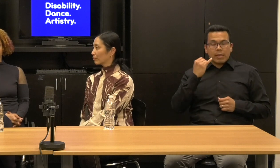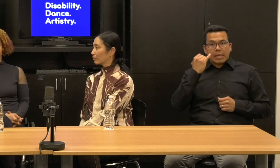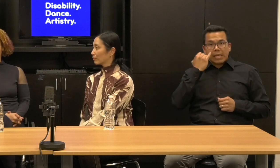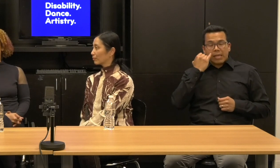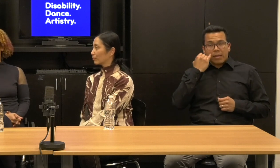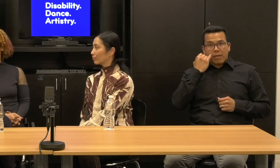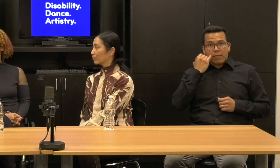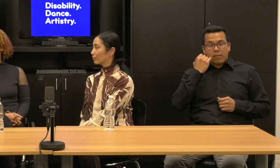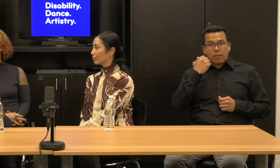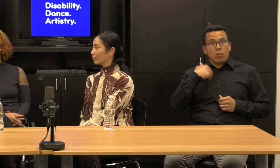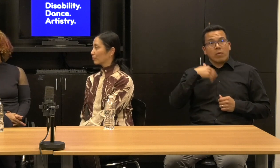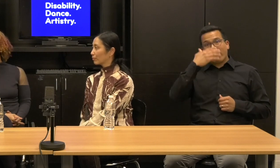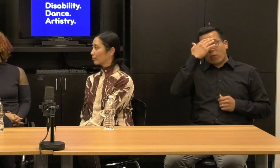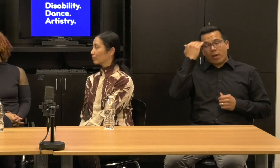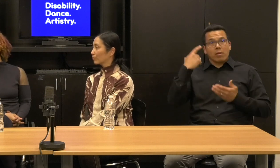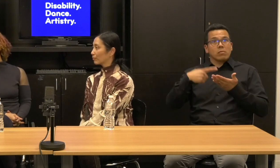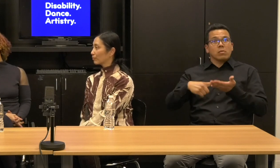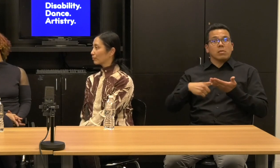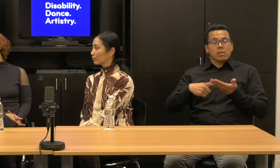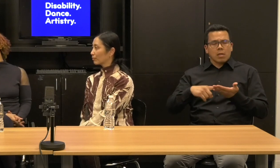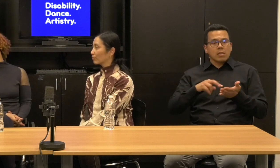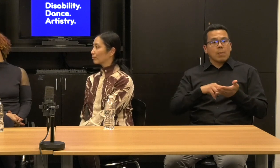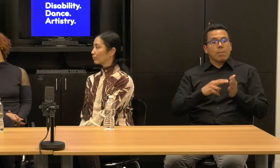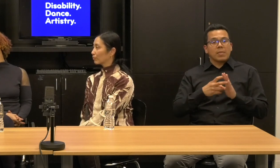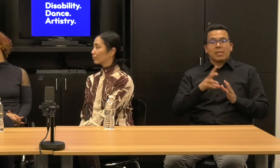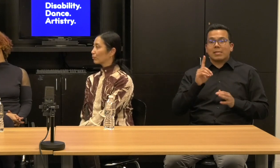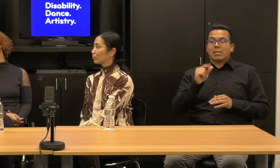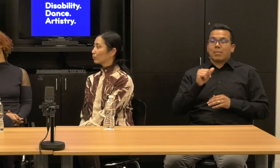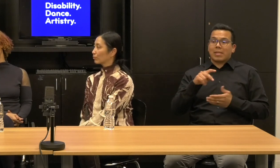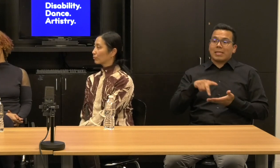that disability dance companies that get the funding start at a loss, right?